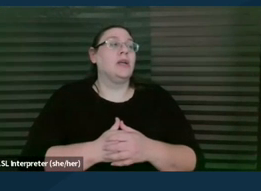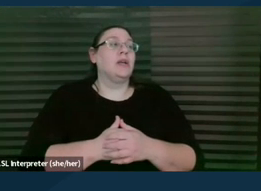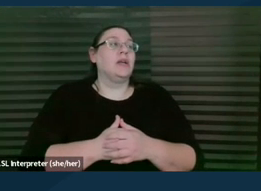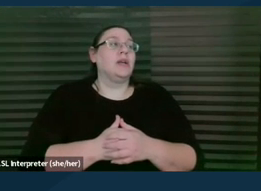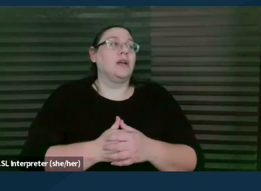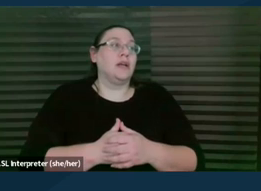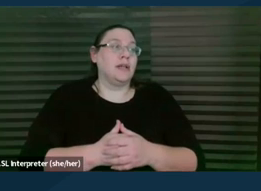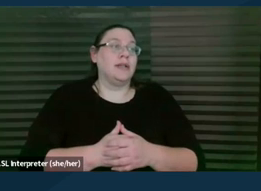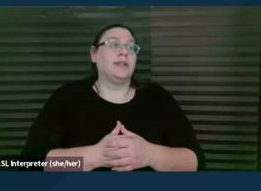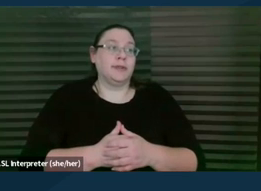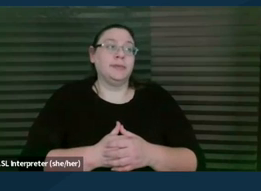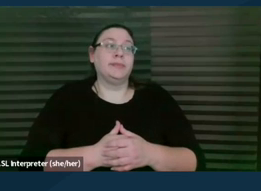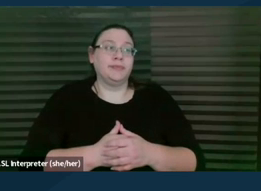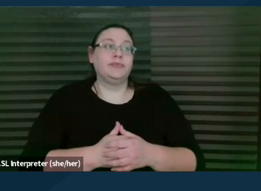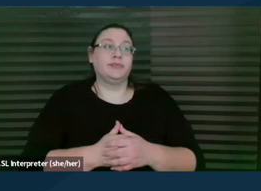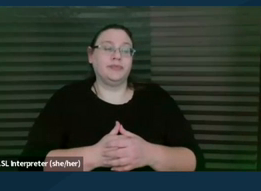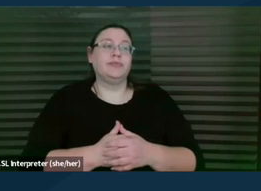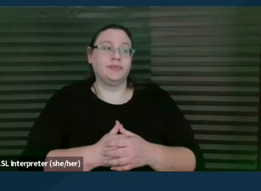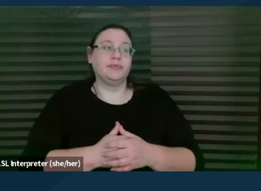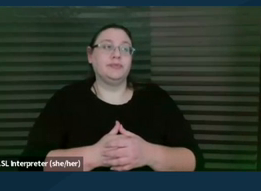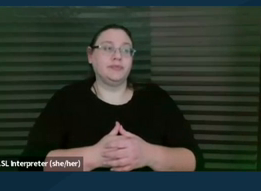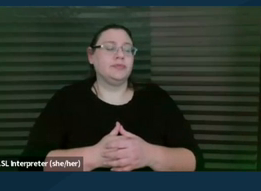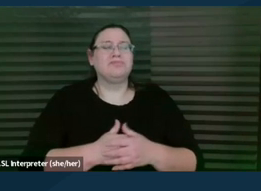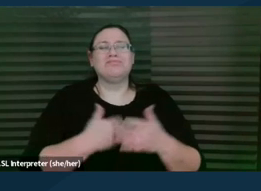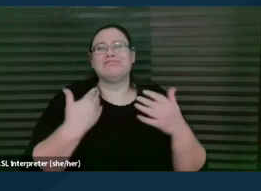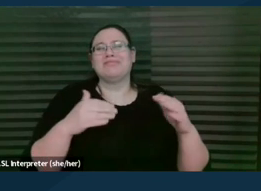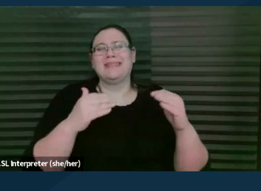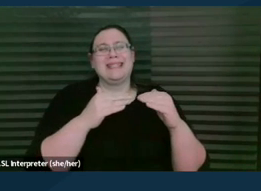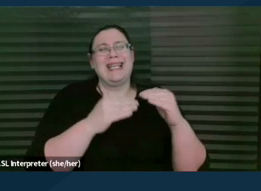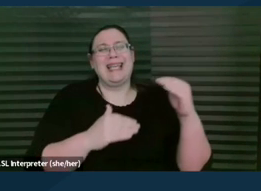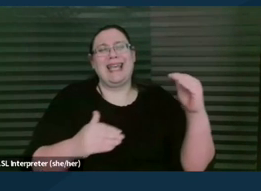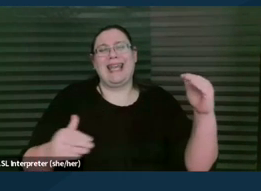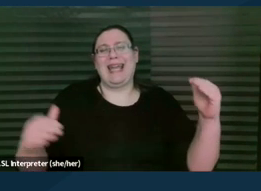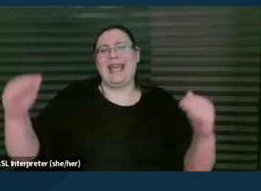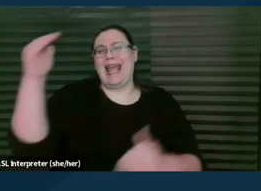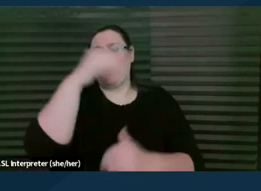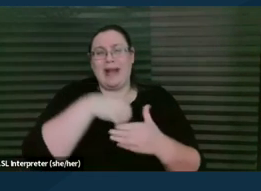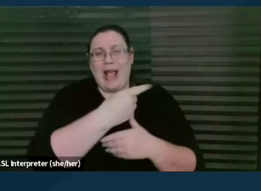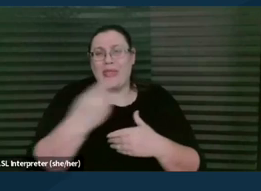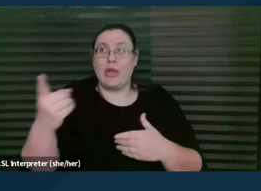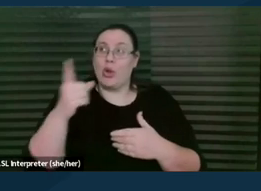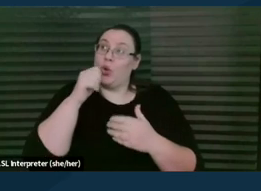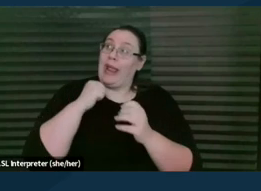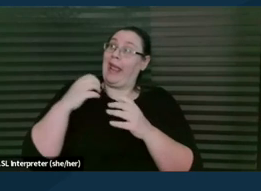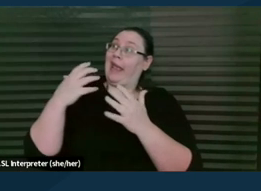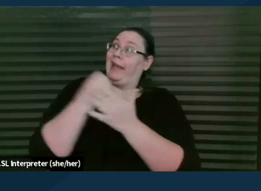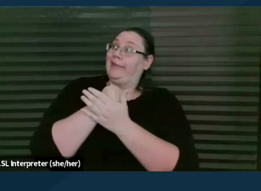there are, there's such inequity in terms of who can access an attorney. And this isn't just a California problem,